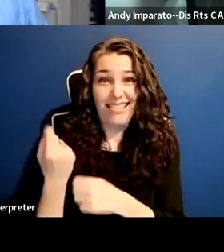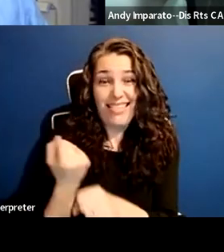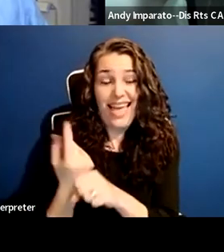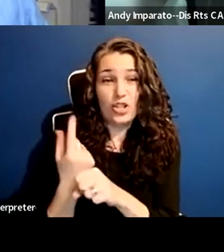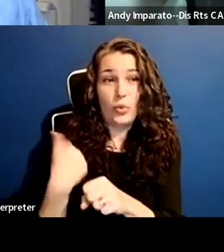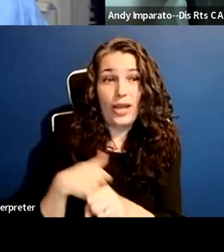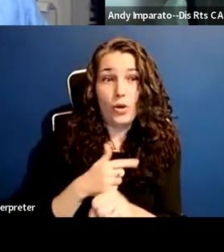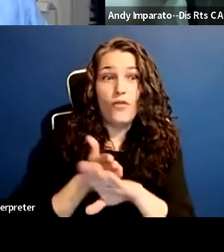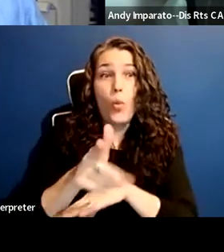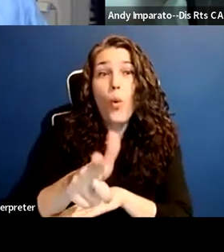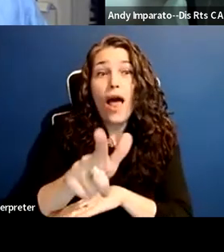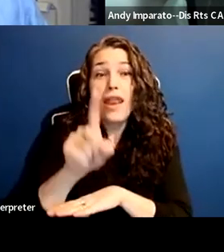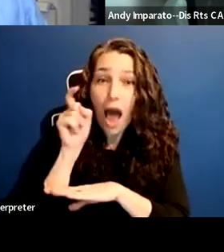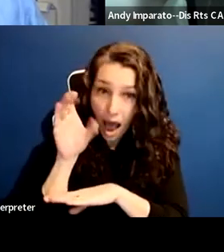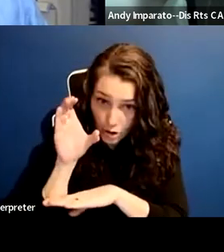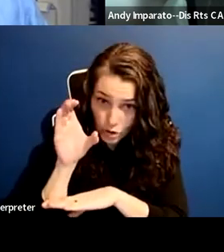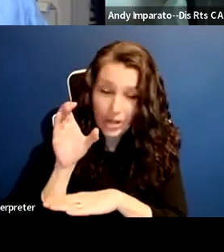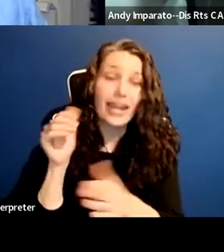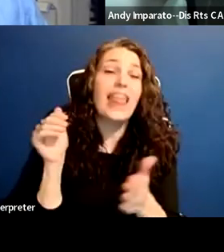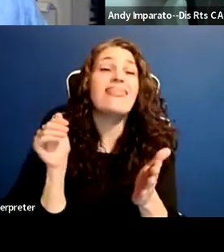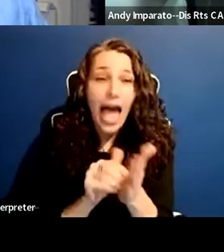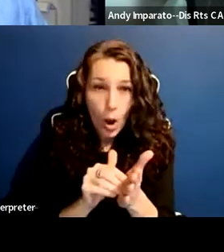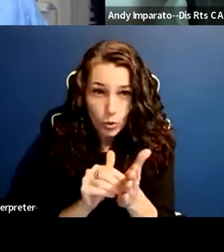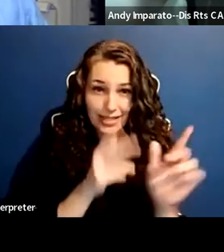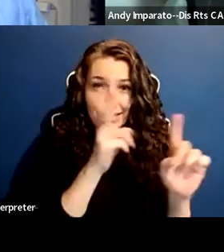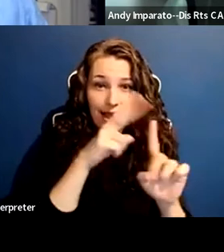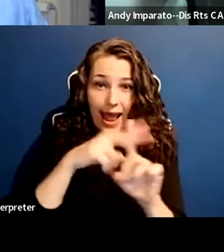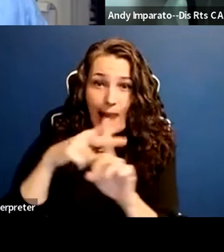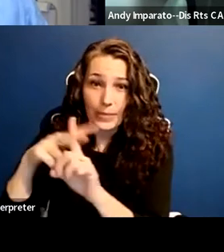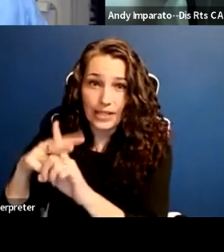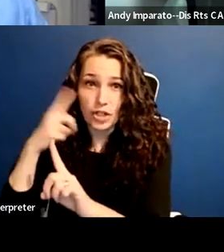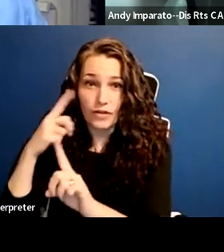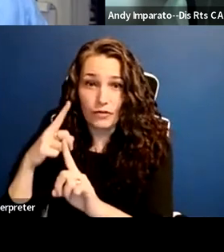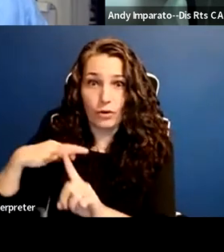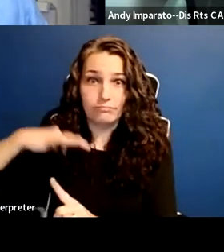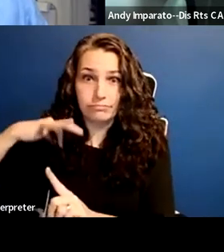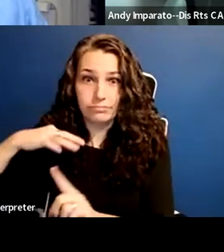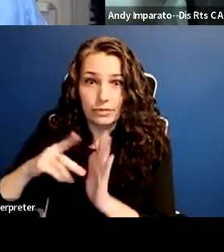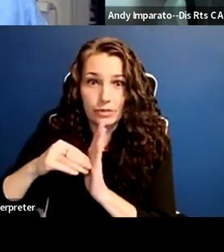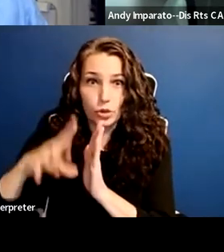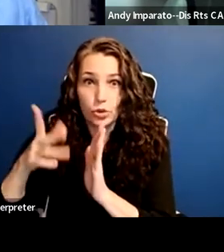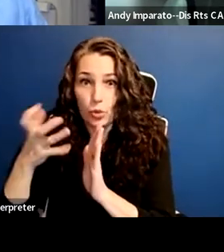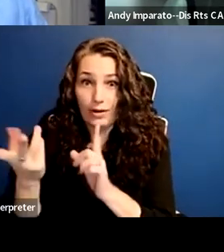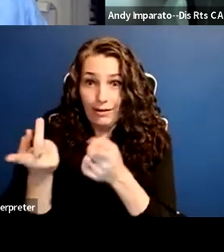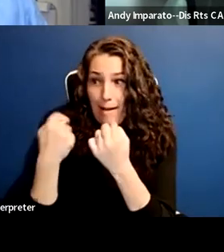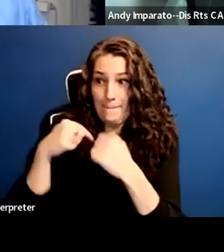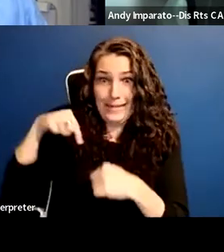Now, there are no rankings that I'm aware of for inclusion for disabled students on campus.